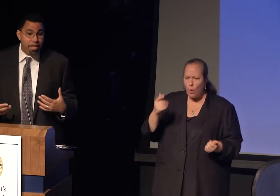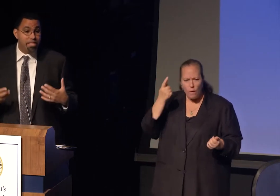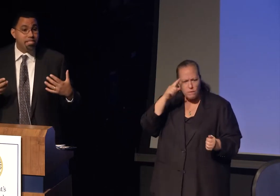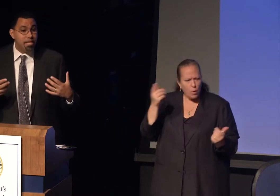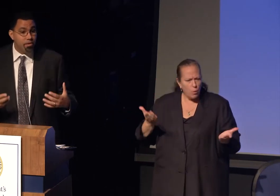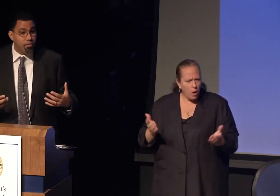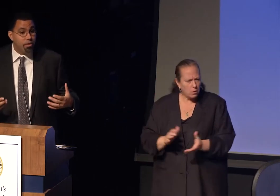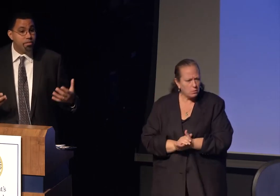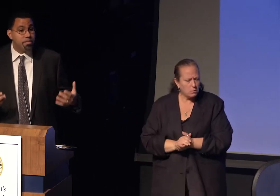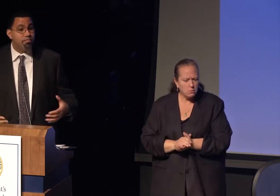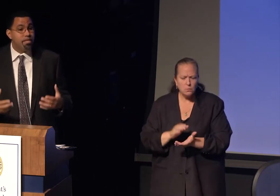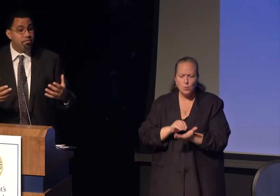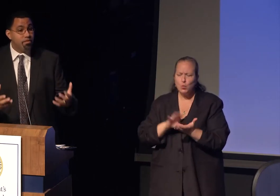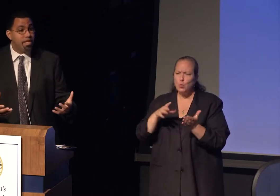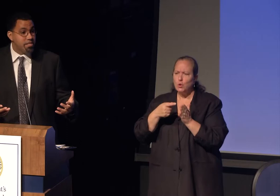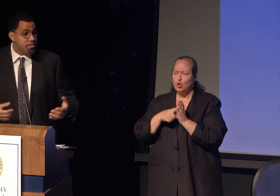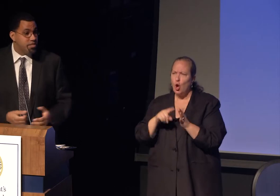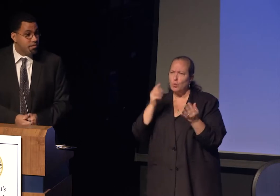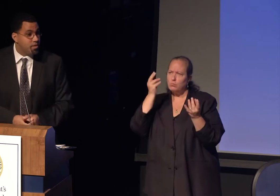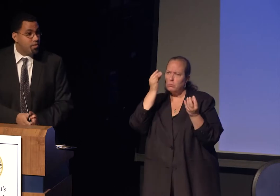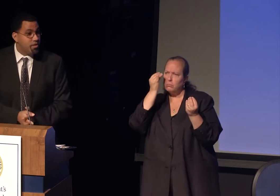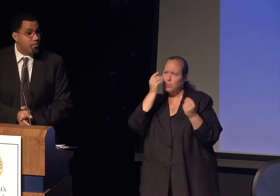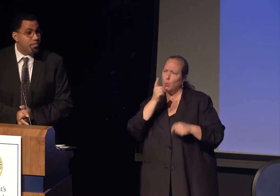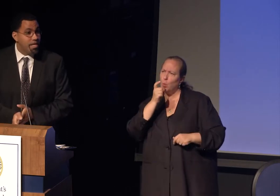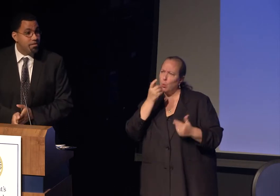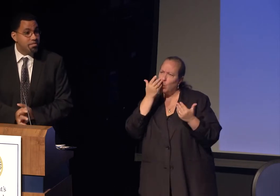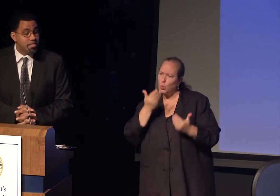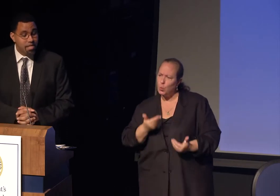in the world, build relationships with new peers